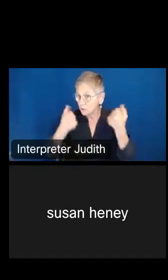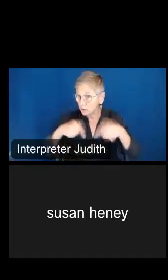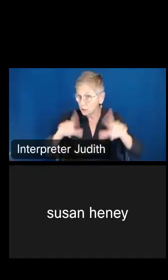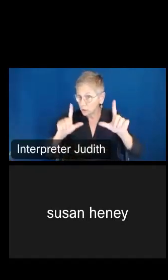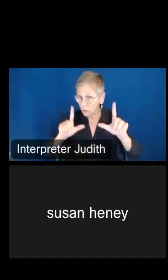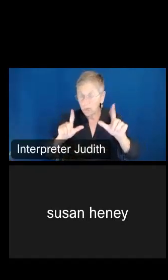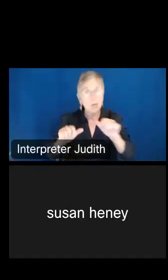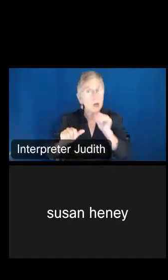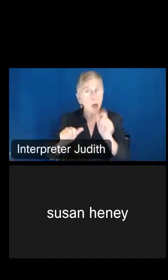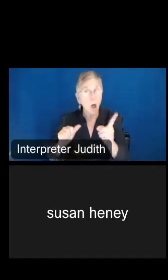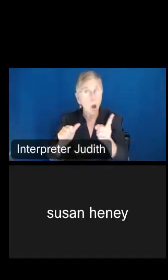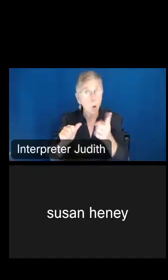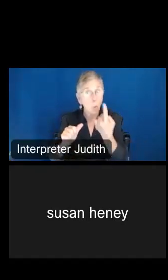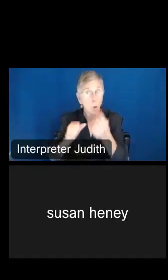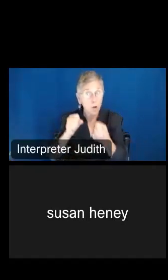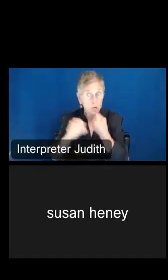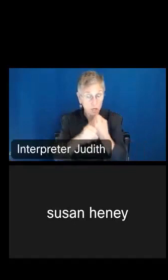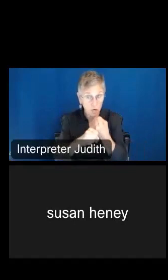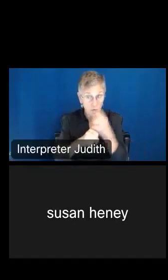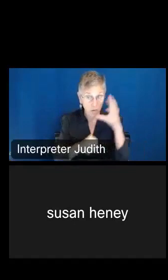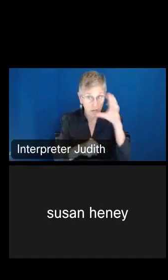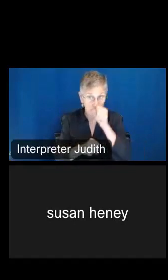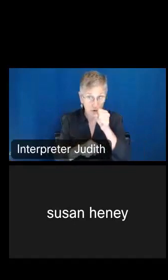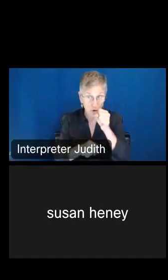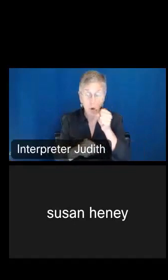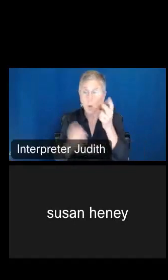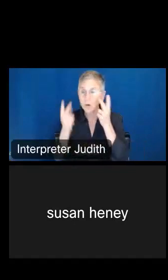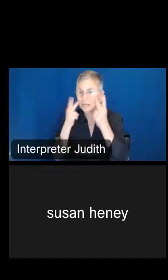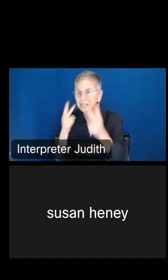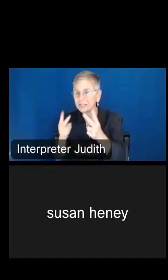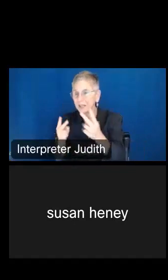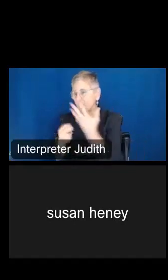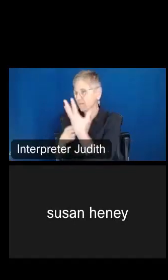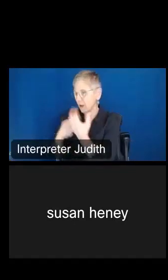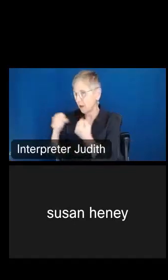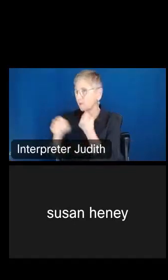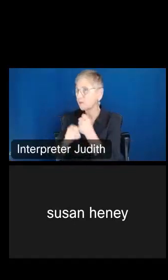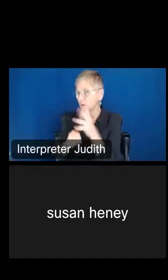estimates for ACS, we're going to look at the ACS five-year estimates, and we're going